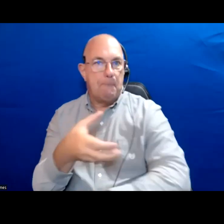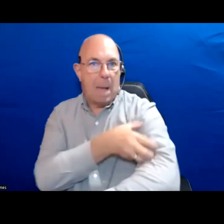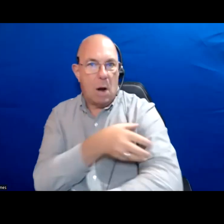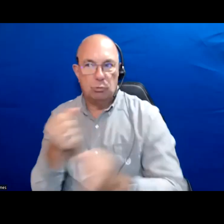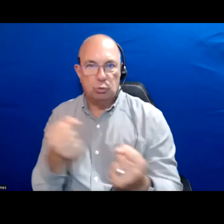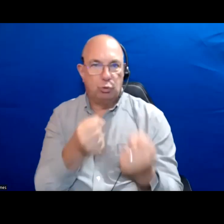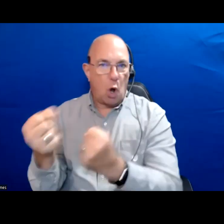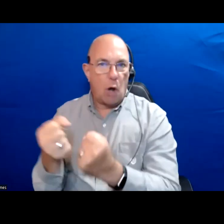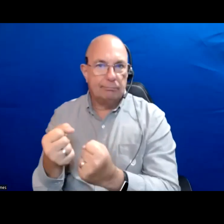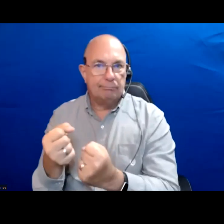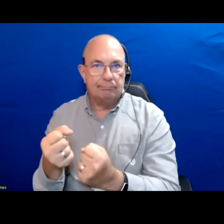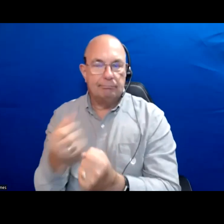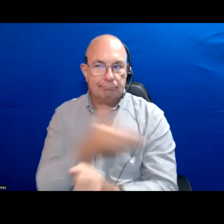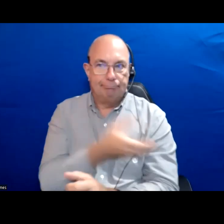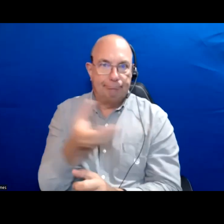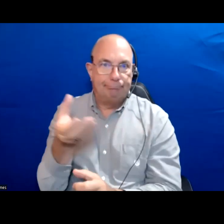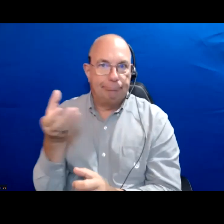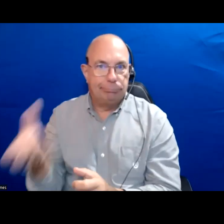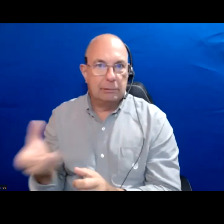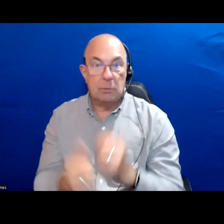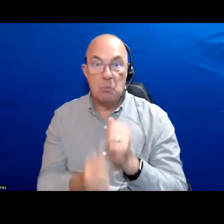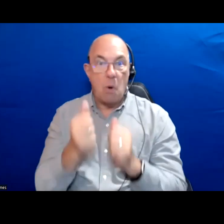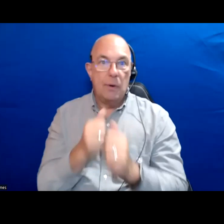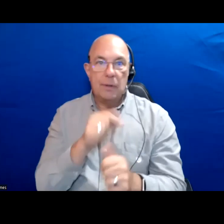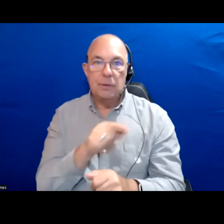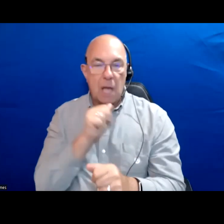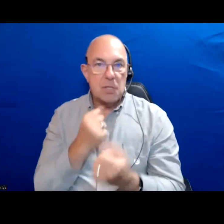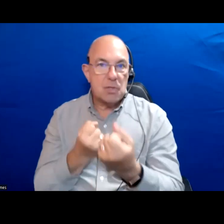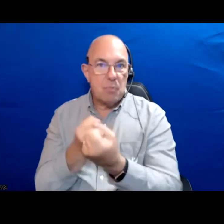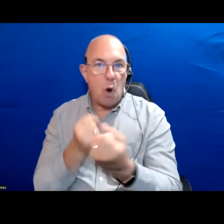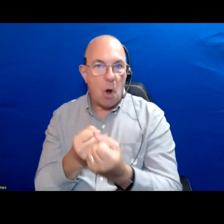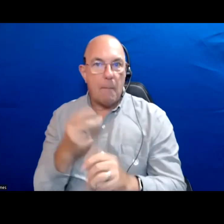The majority of counsel do not always support progressive policies and investments.